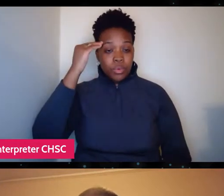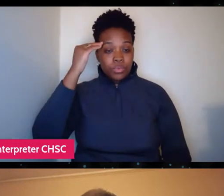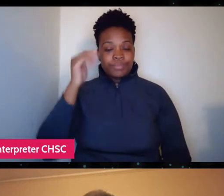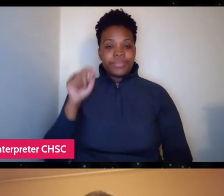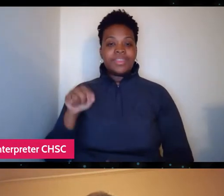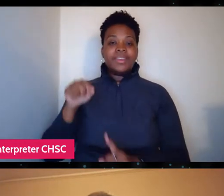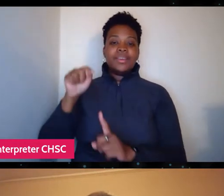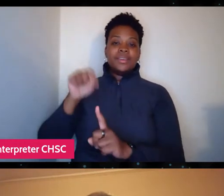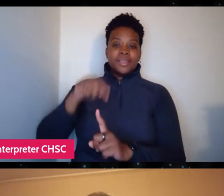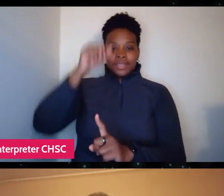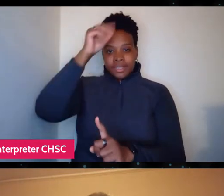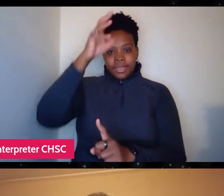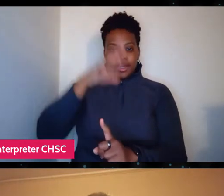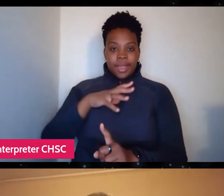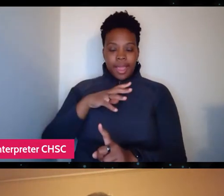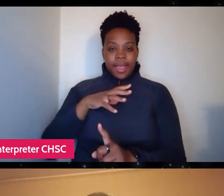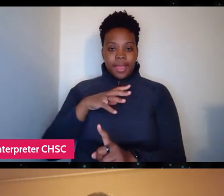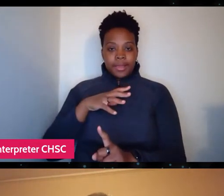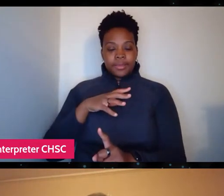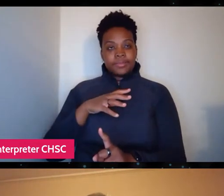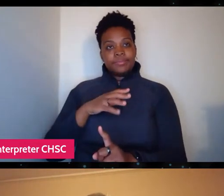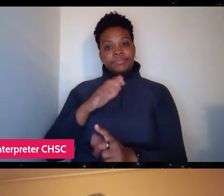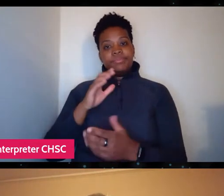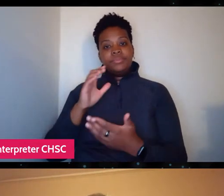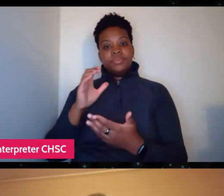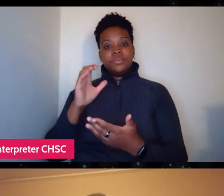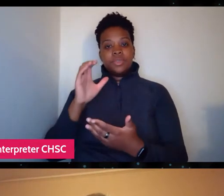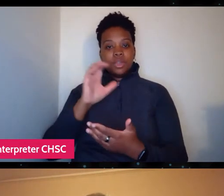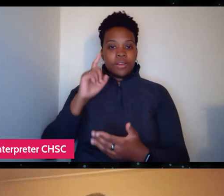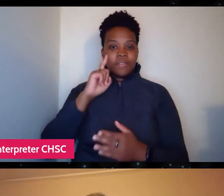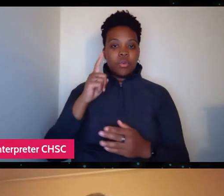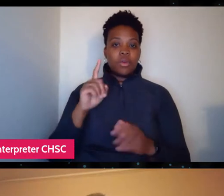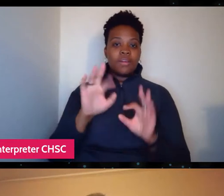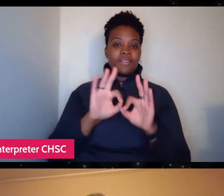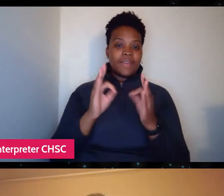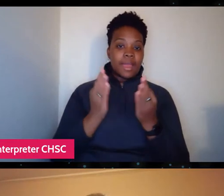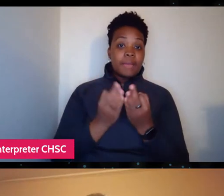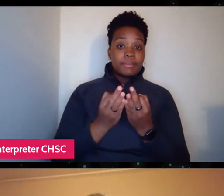that looking for a family and he's ran this family,